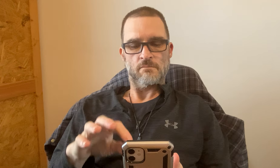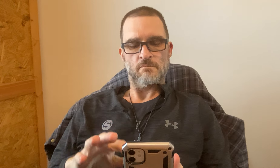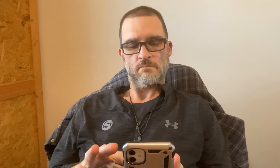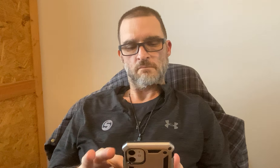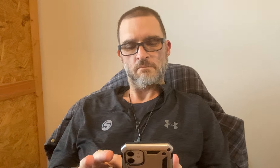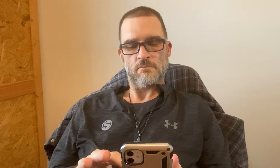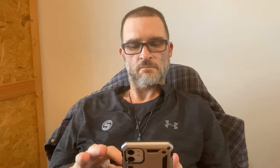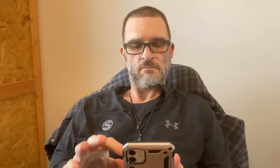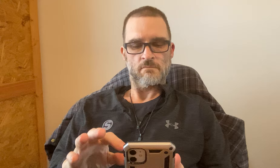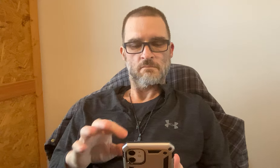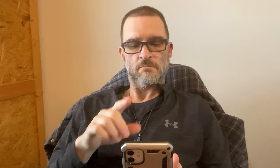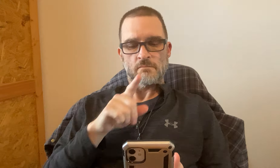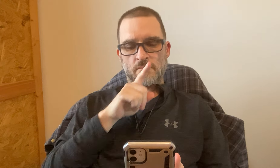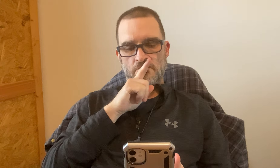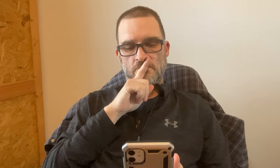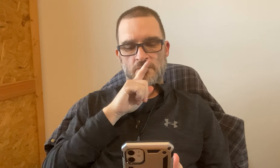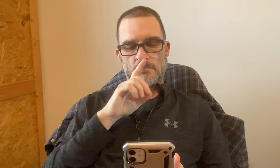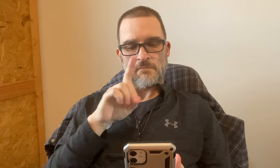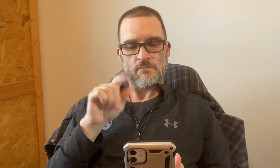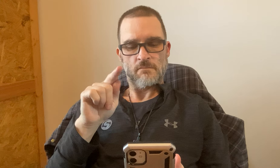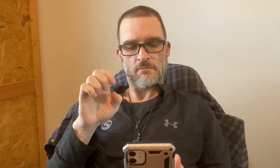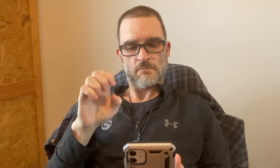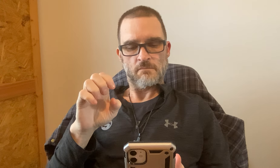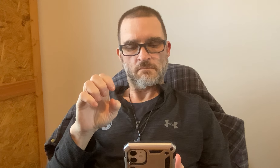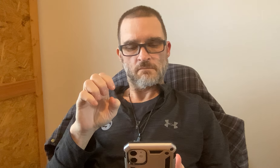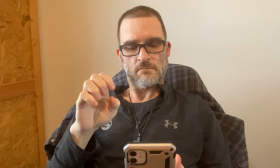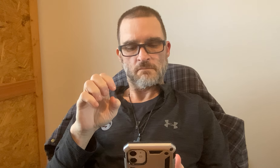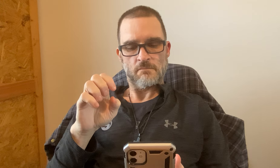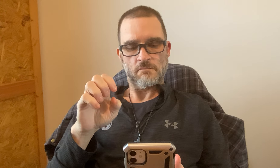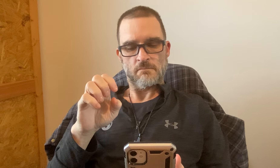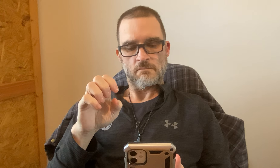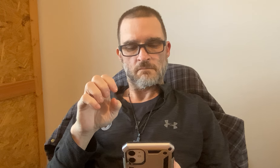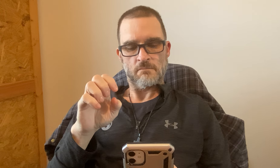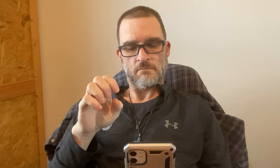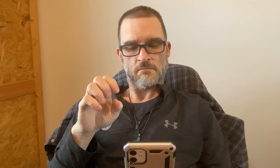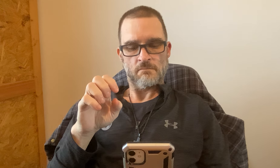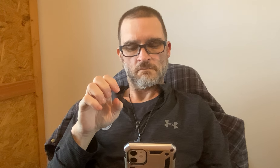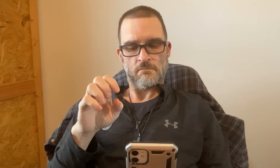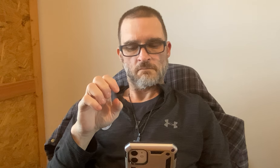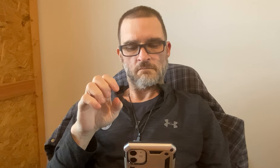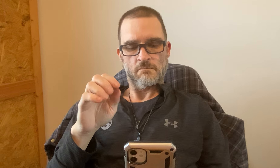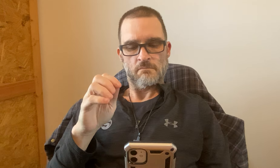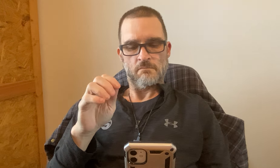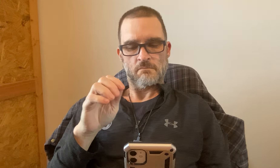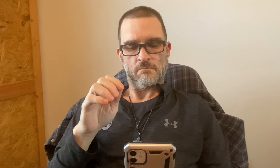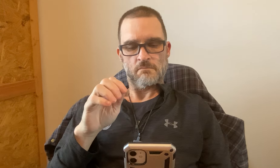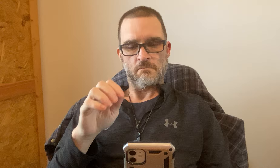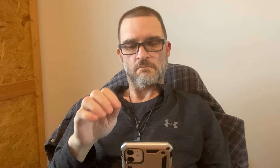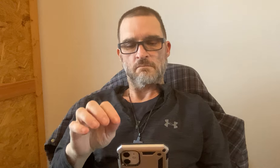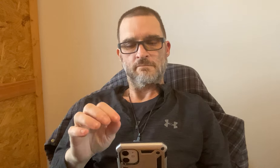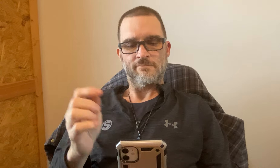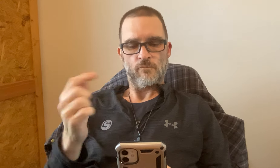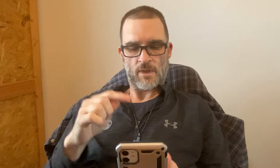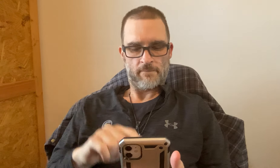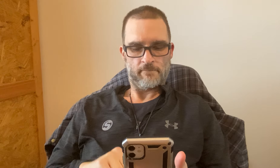Figuring out when - there's no date.